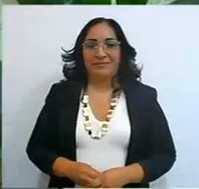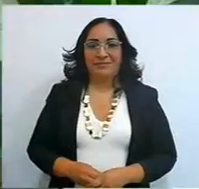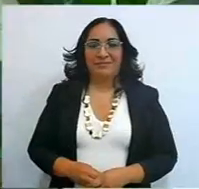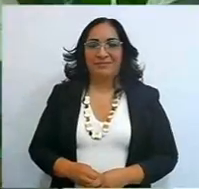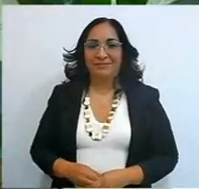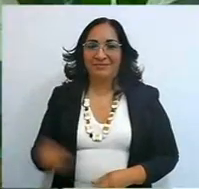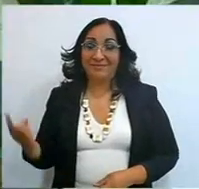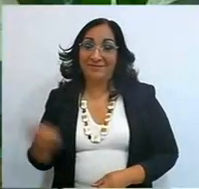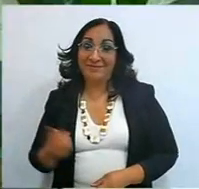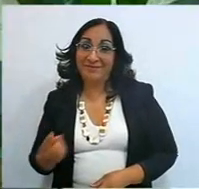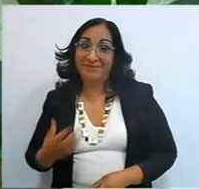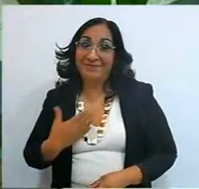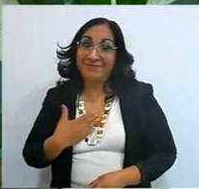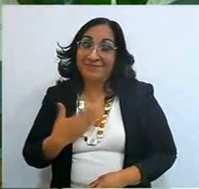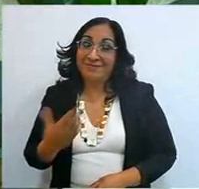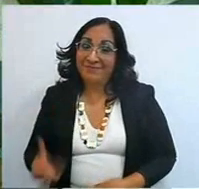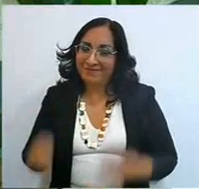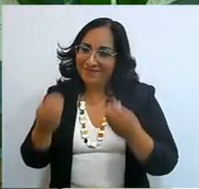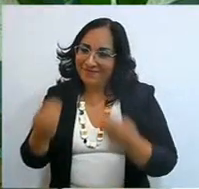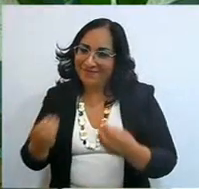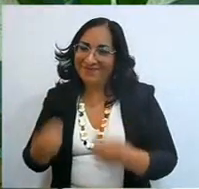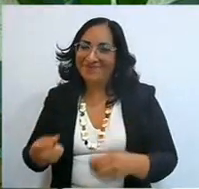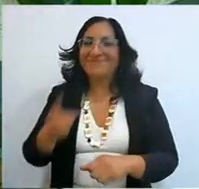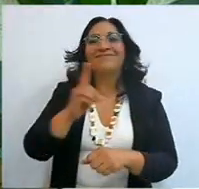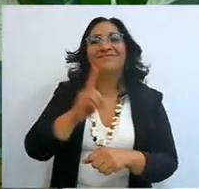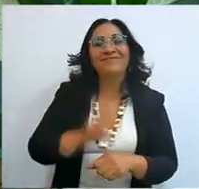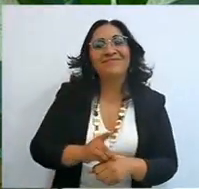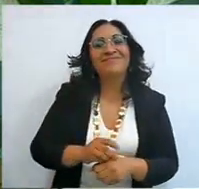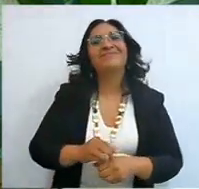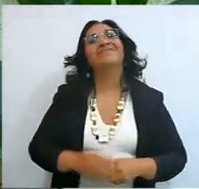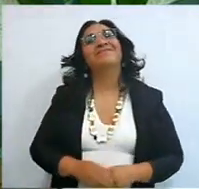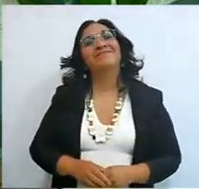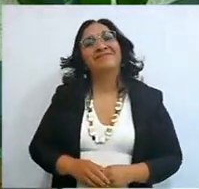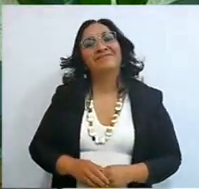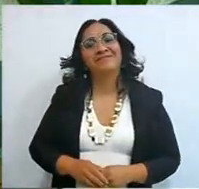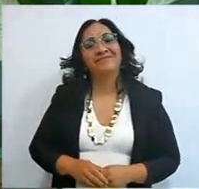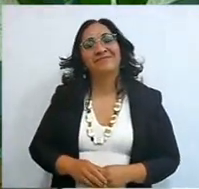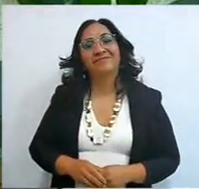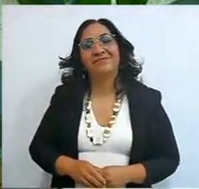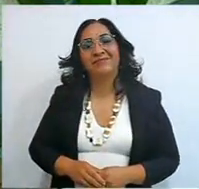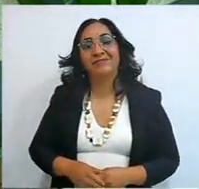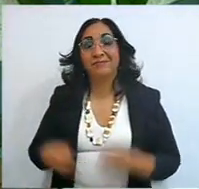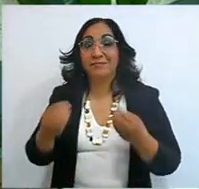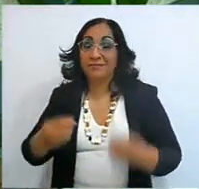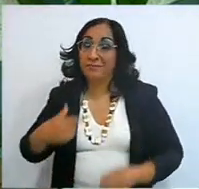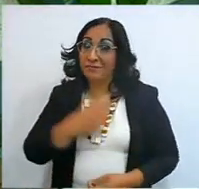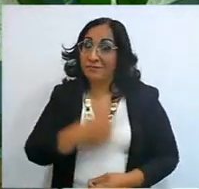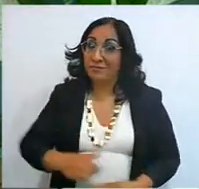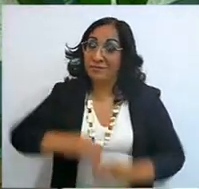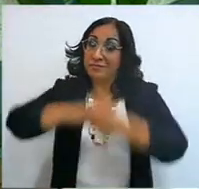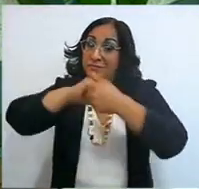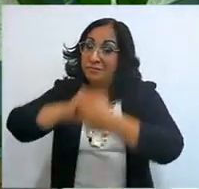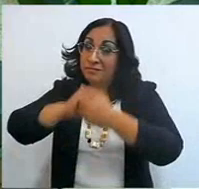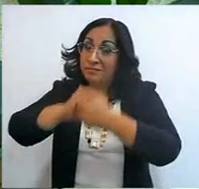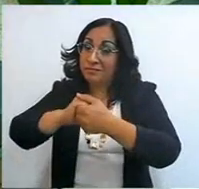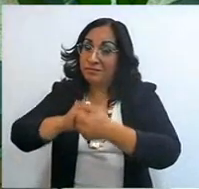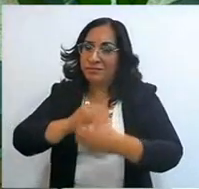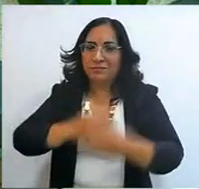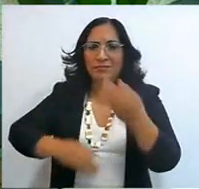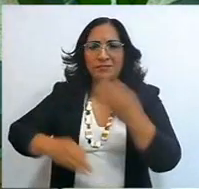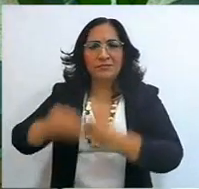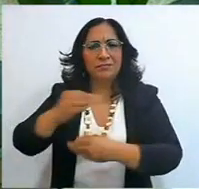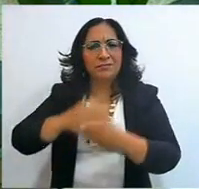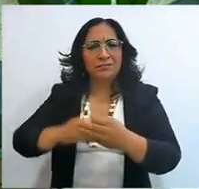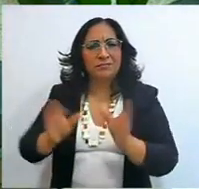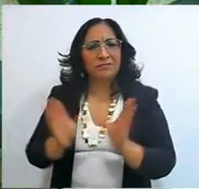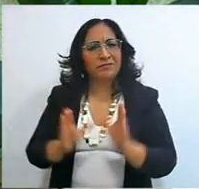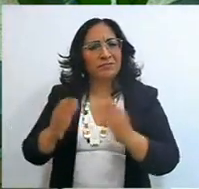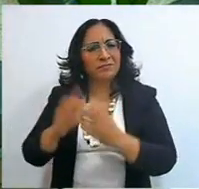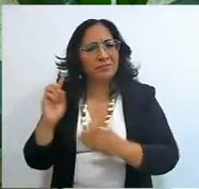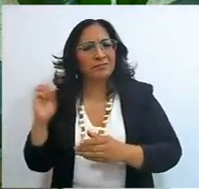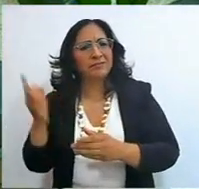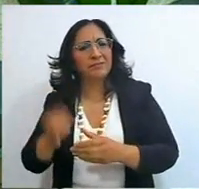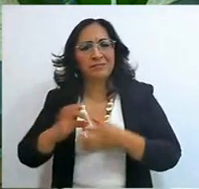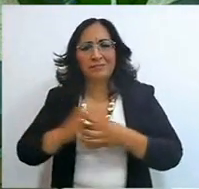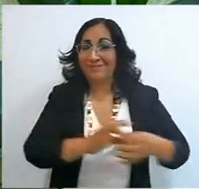How about a very good morning, delighted to greet all the digital community that is on different platforms,